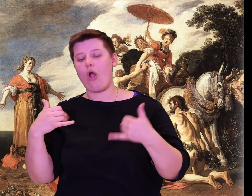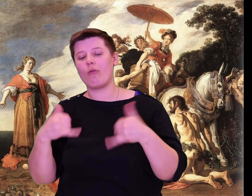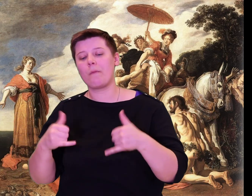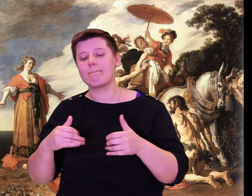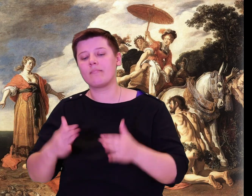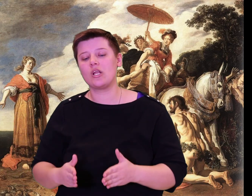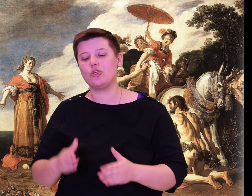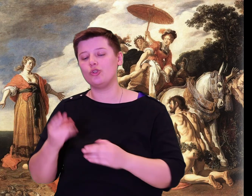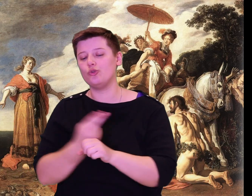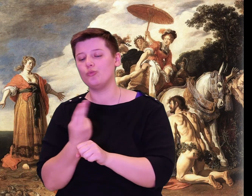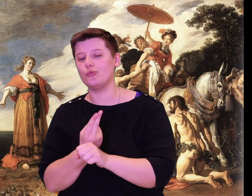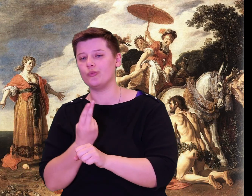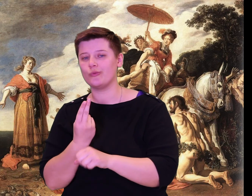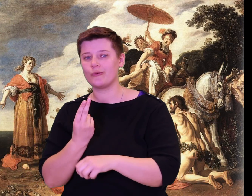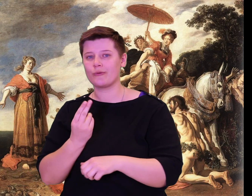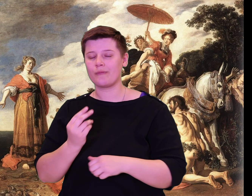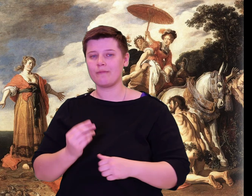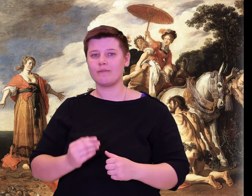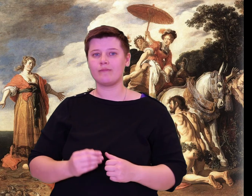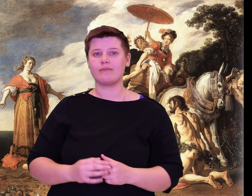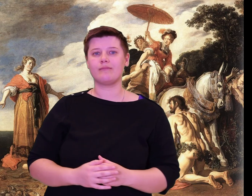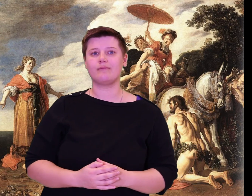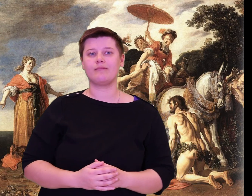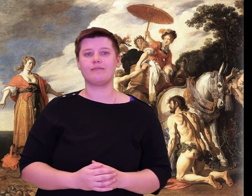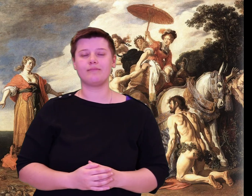that used by the others.